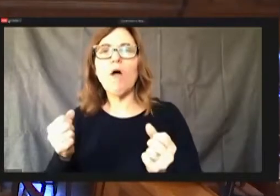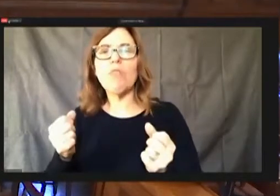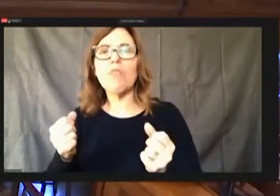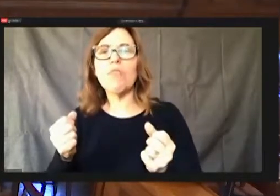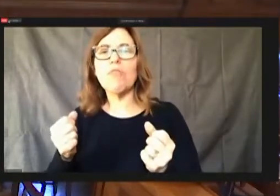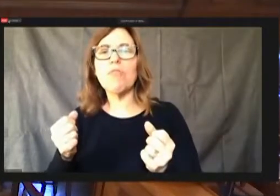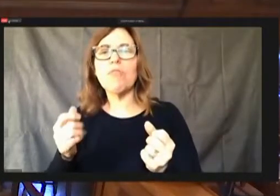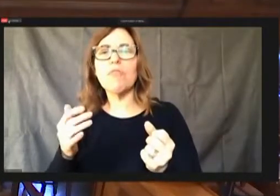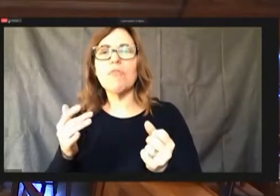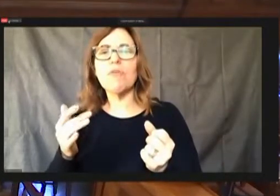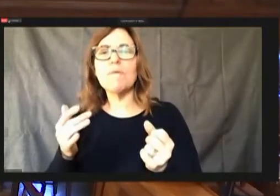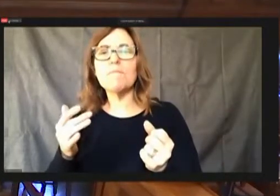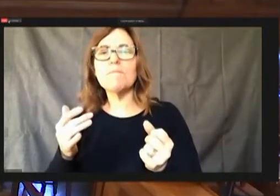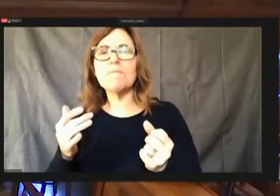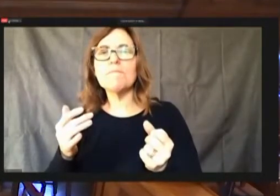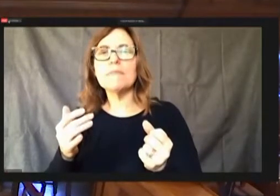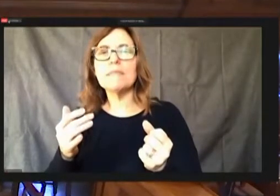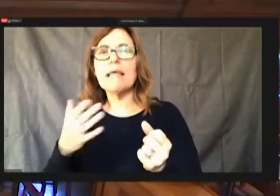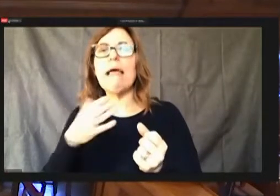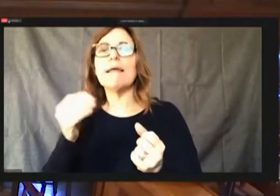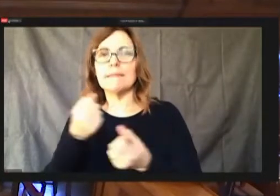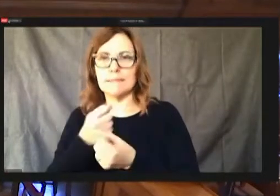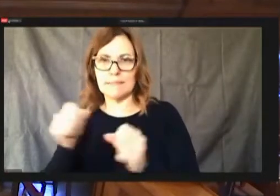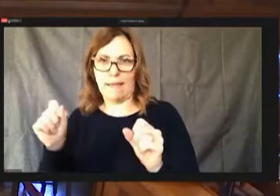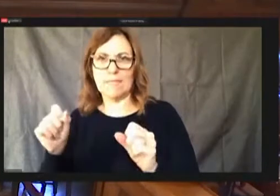and safety know if it's budgetary like a department.